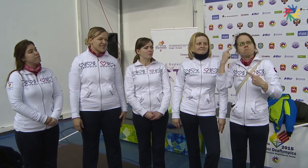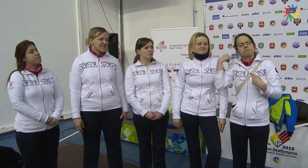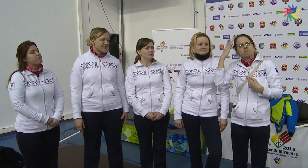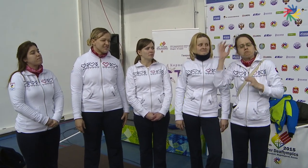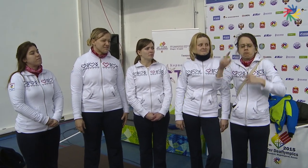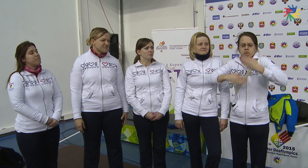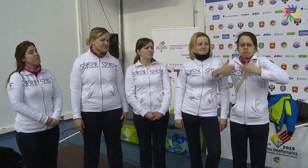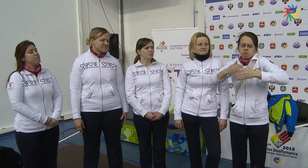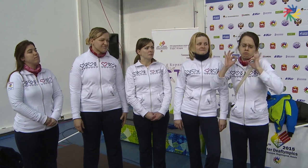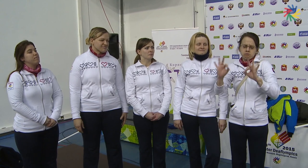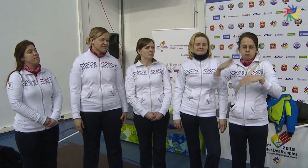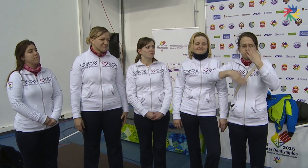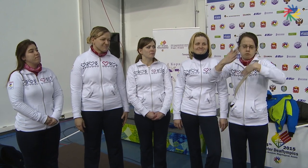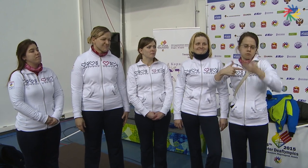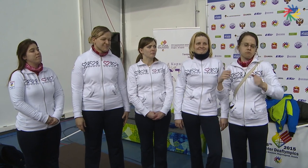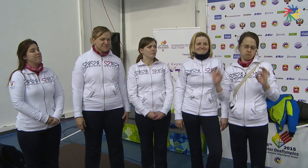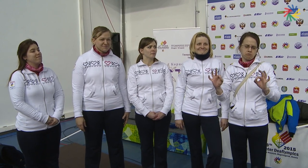but I’m confident that things will work out!